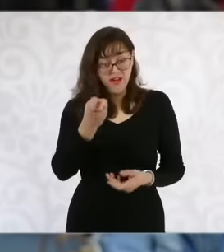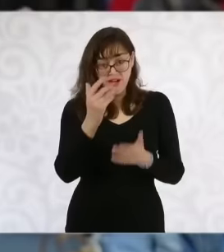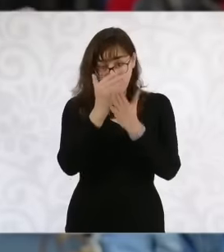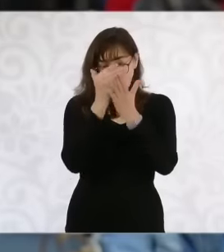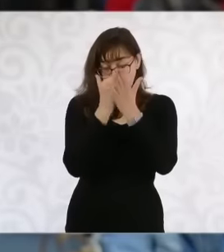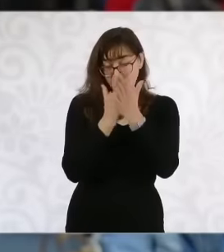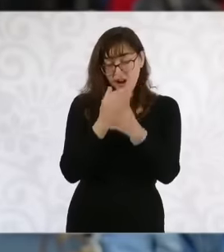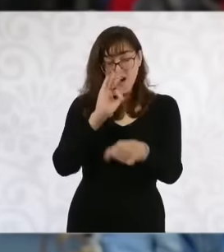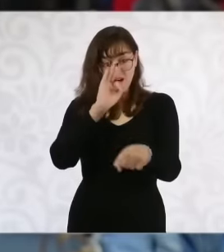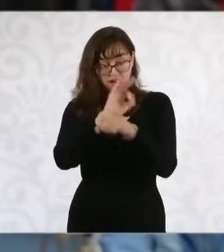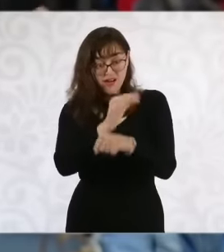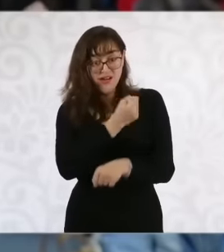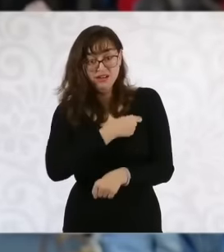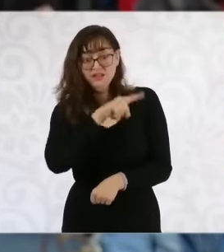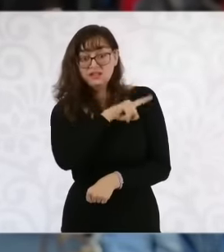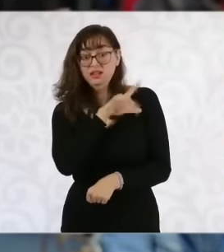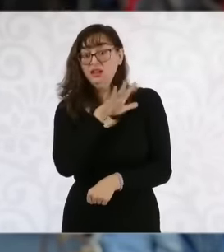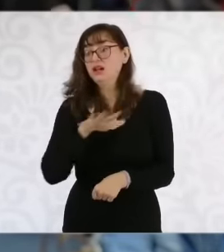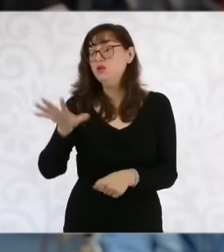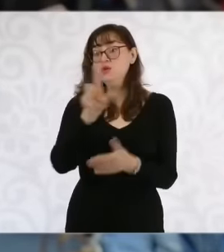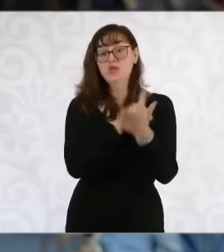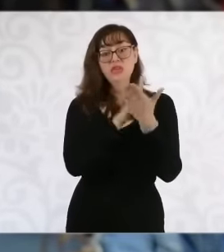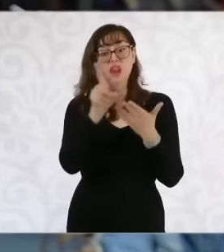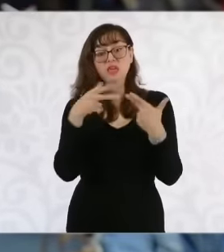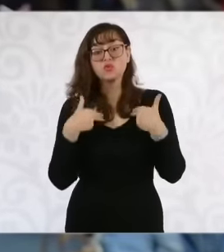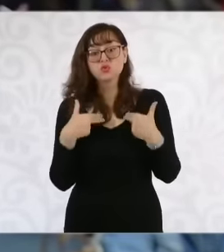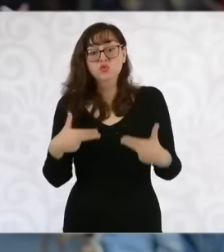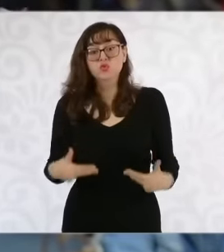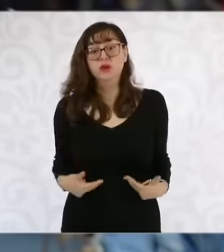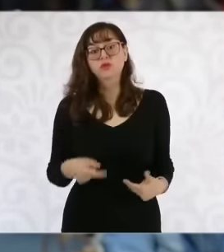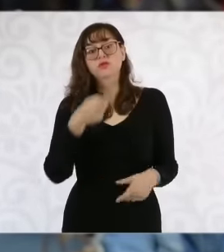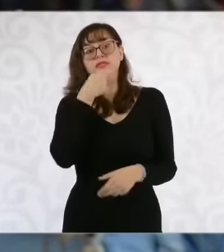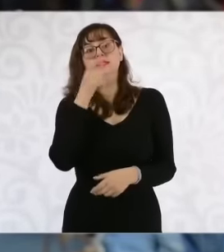health policies that protect human rights and particularly girls and boys.